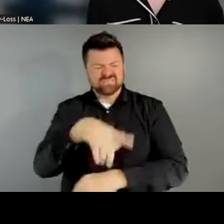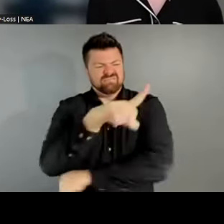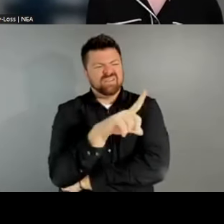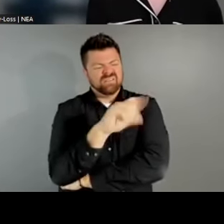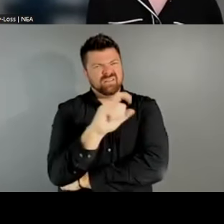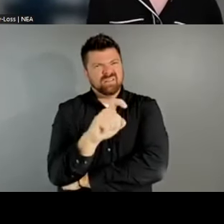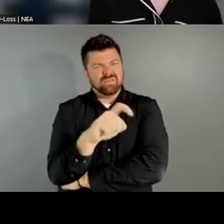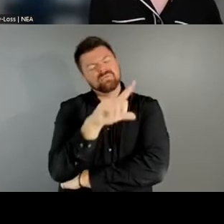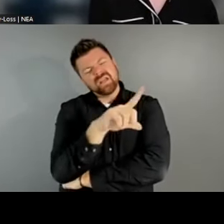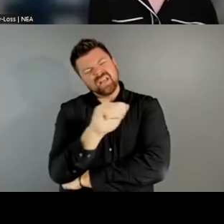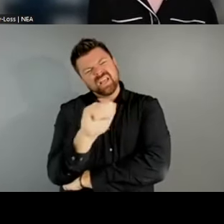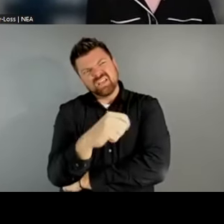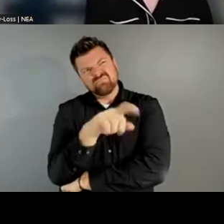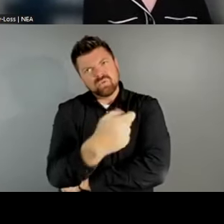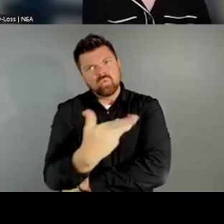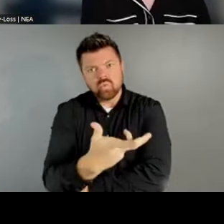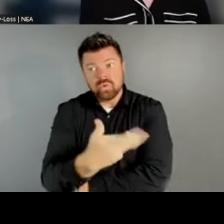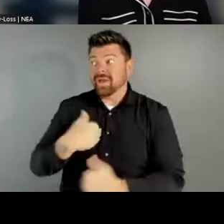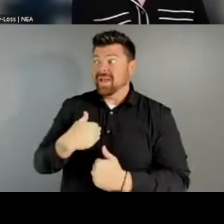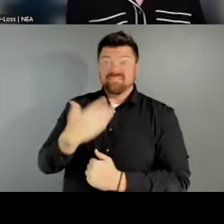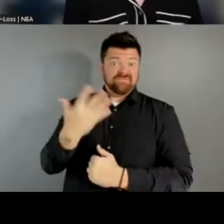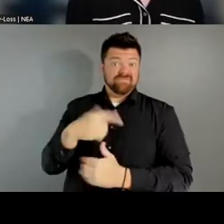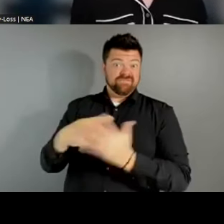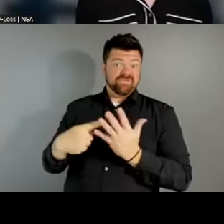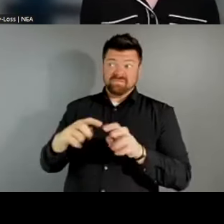we've just had five panelists tell us that we don't even really fully understand what an LAA